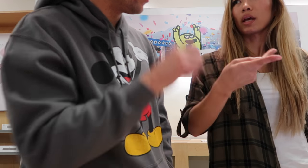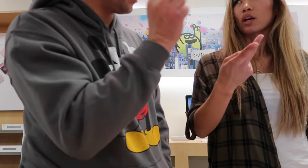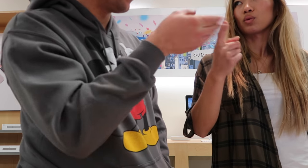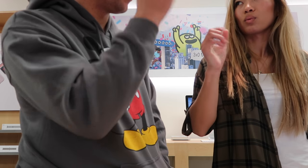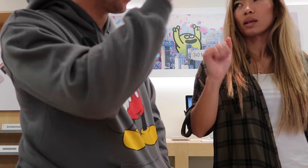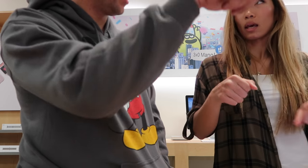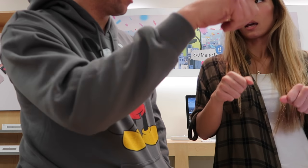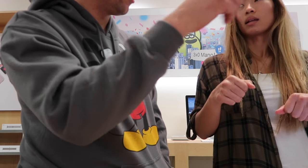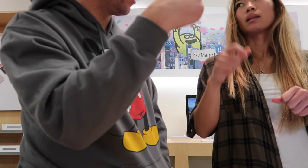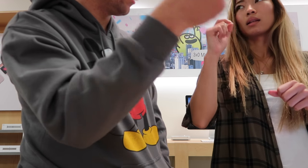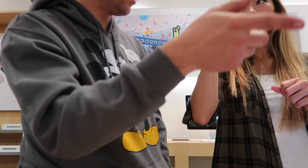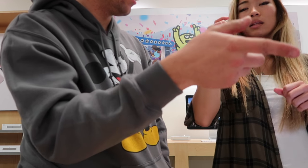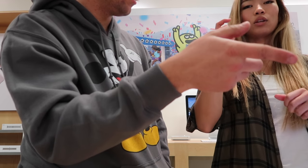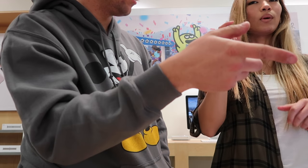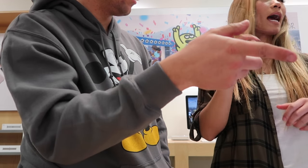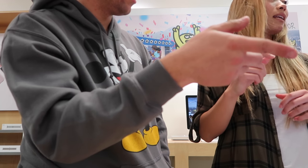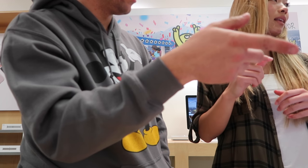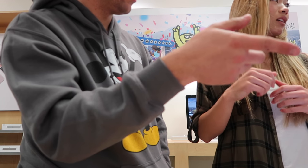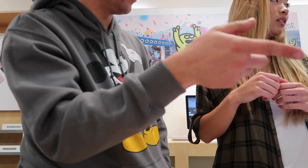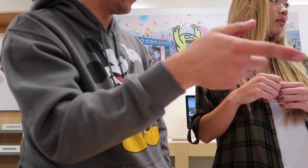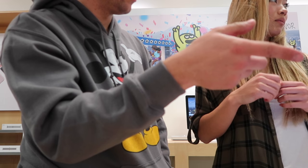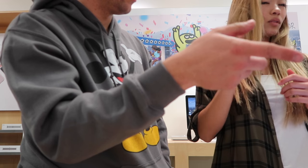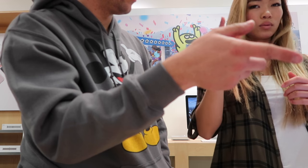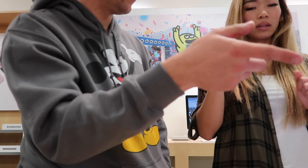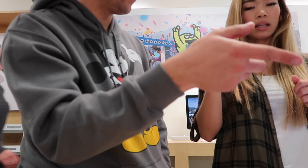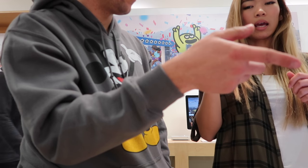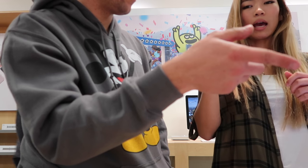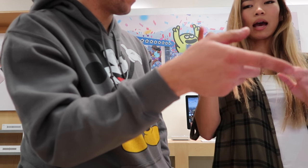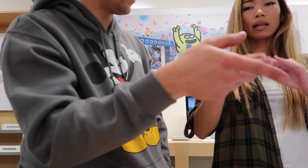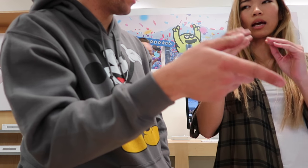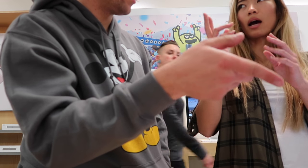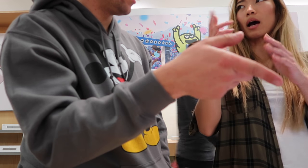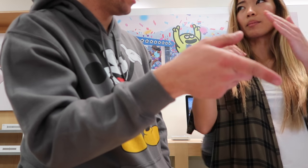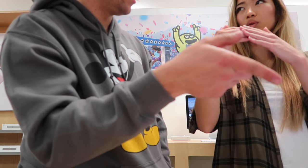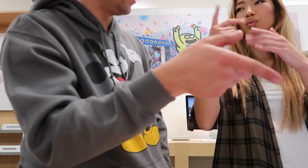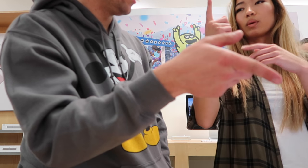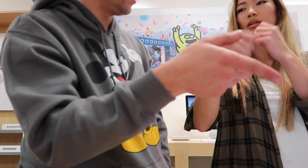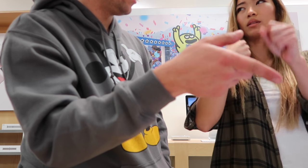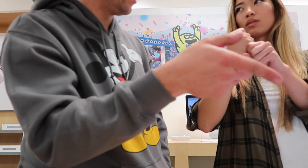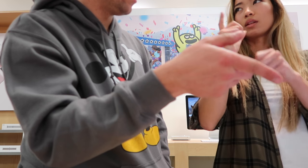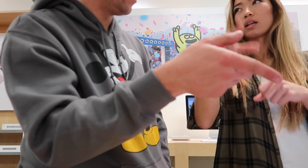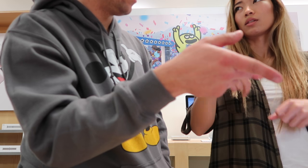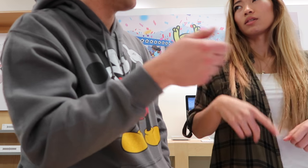Can you add it later? Can we add it later? Genius: You can add it up to a year later You can add up to one year later